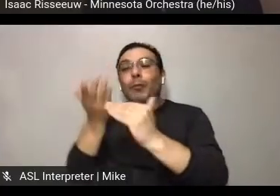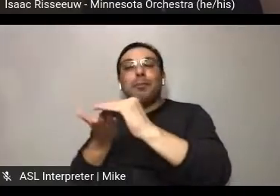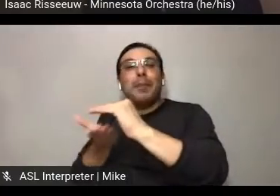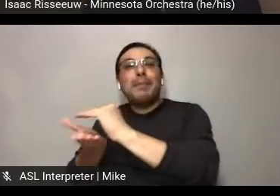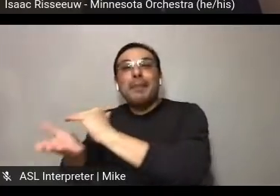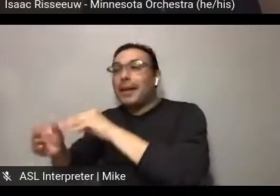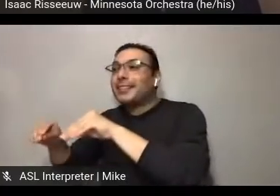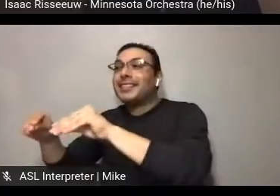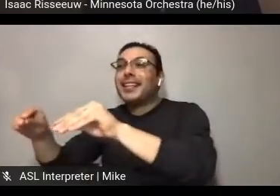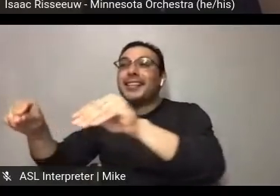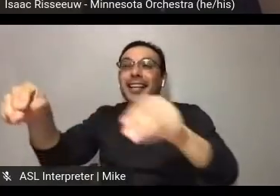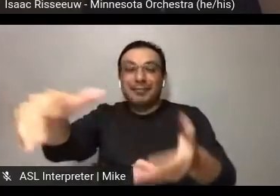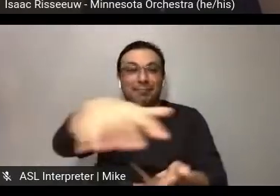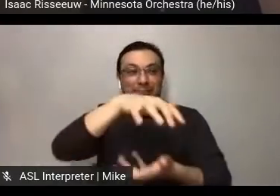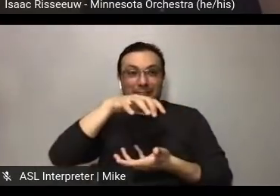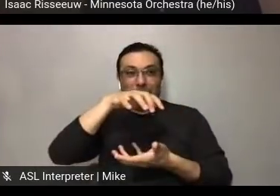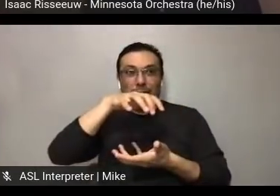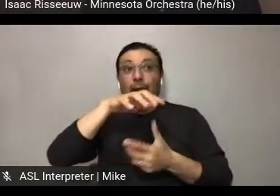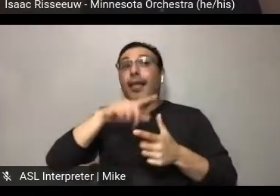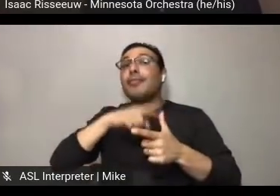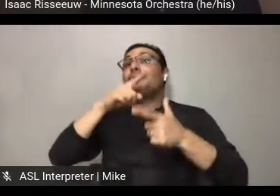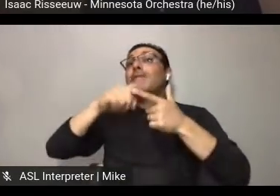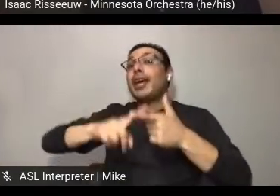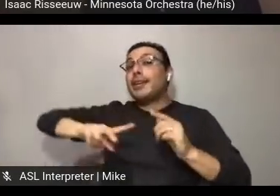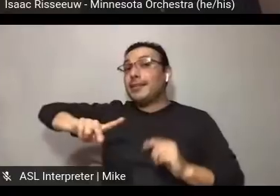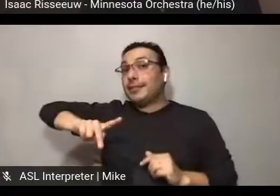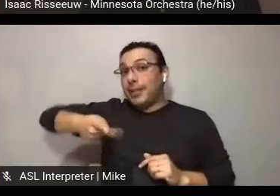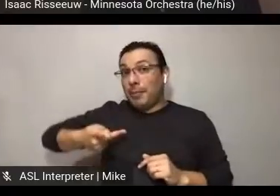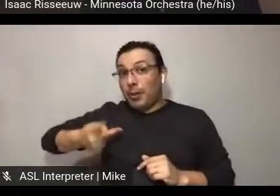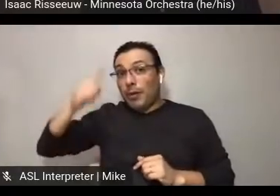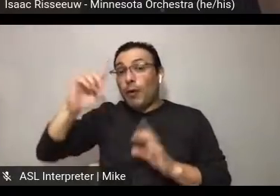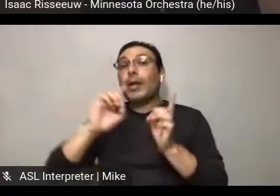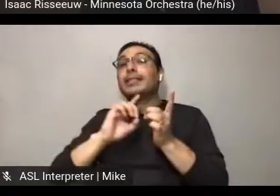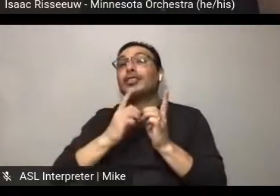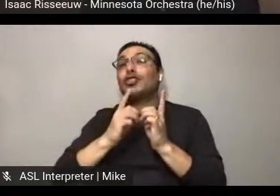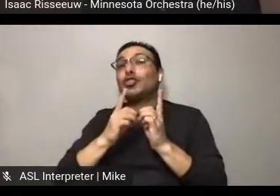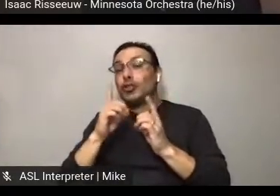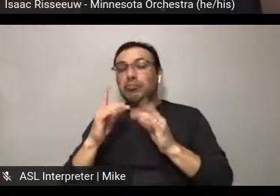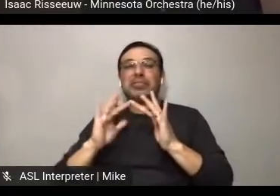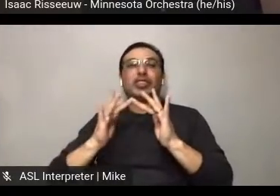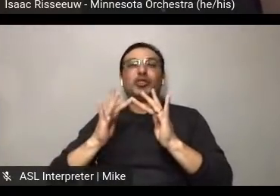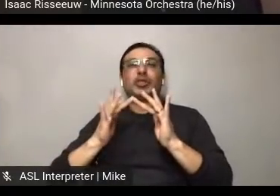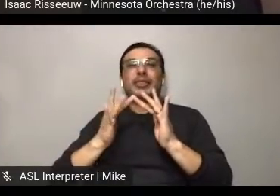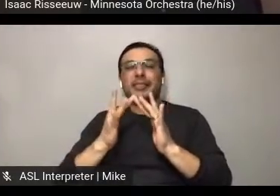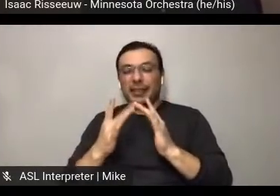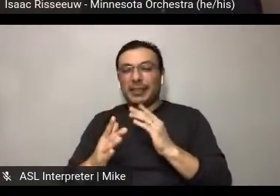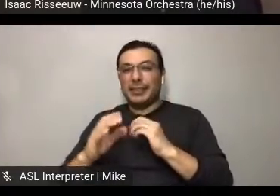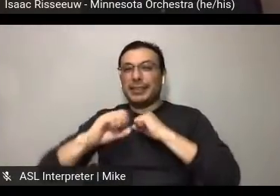you doubled that by doing a digital campaign this year. What do you